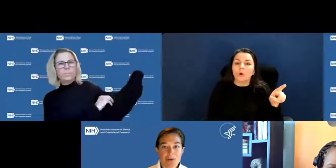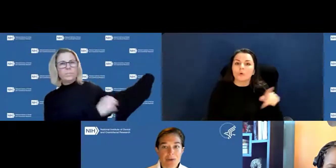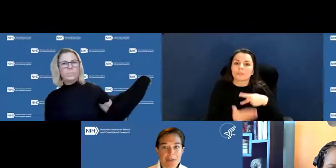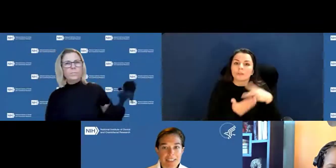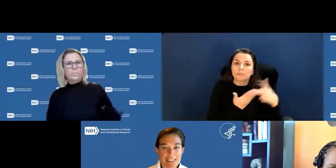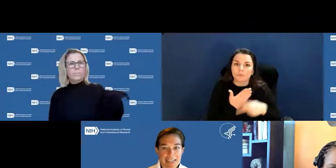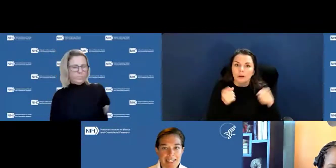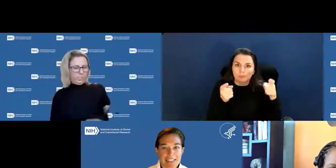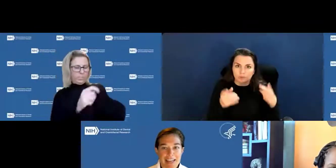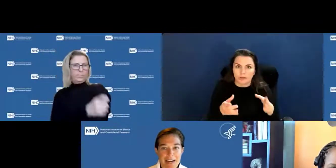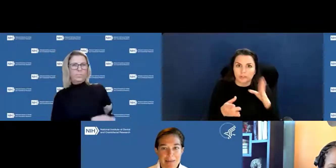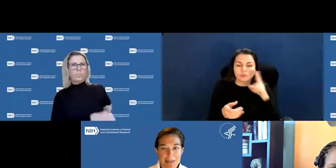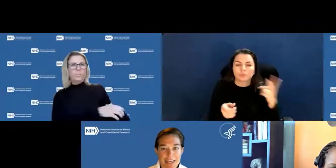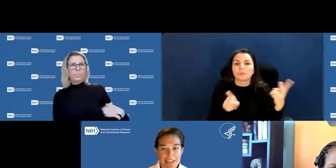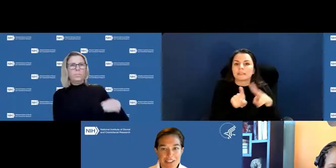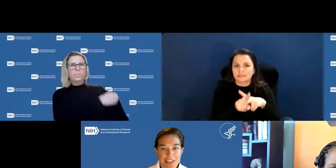would be assigned to that application.